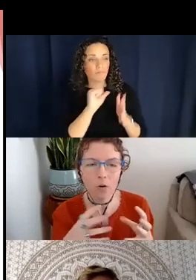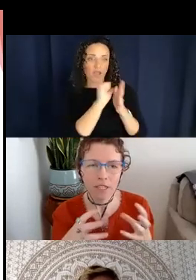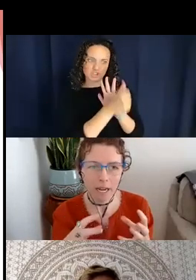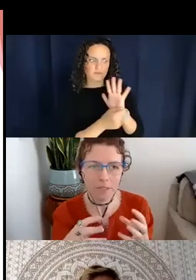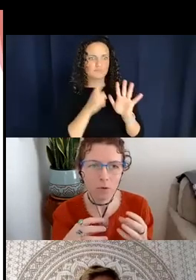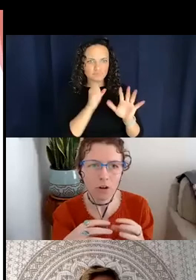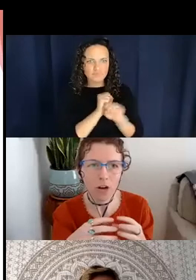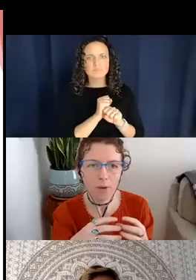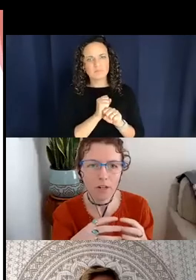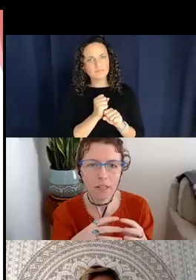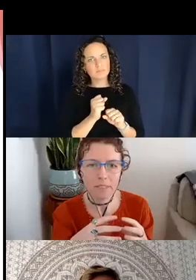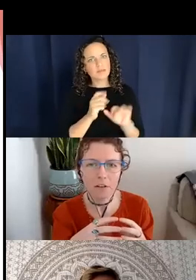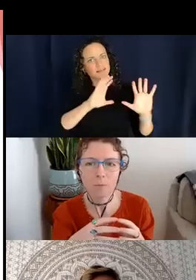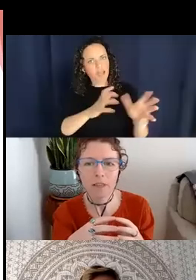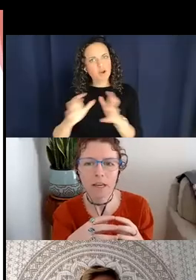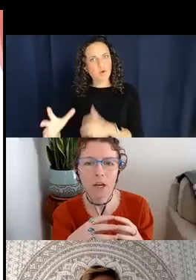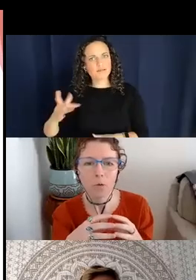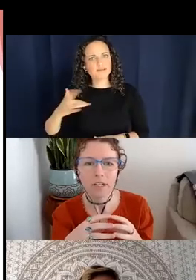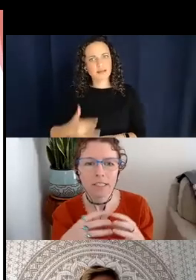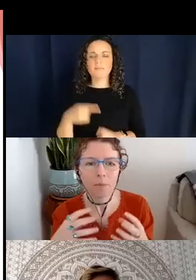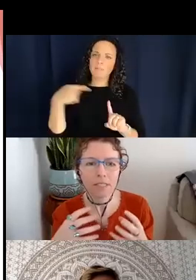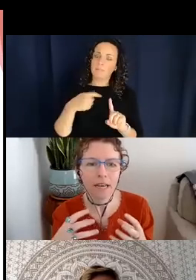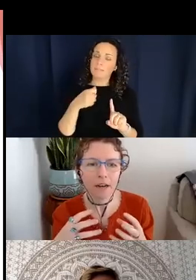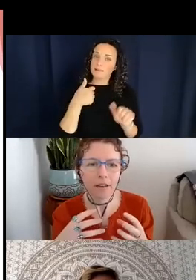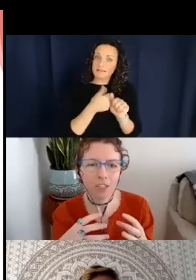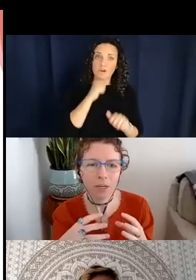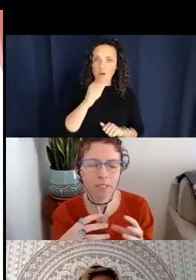types. They weren't nominal in themselves but they were a subset of handshapes that